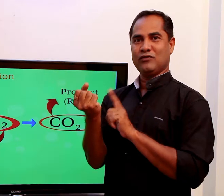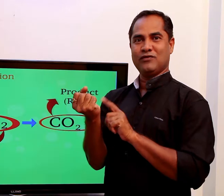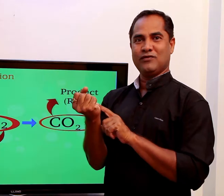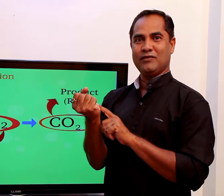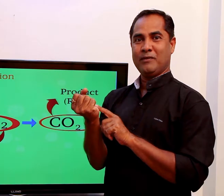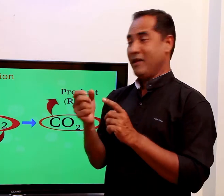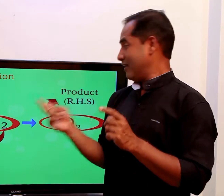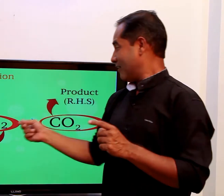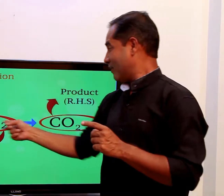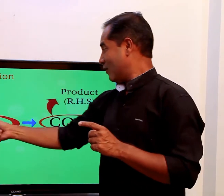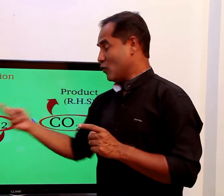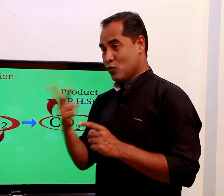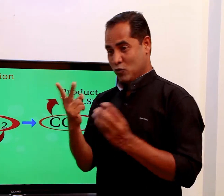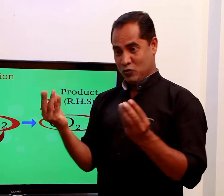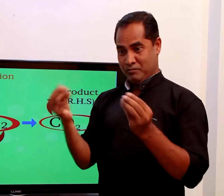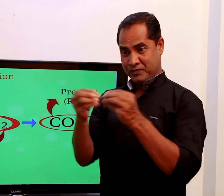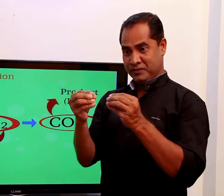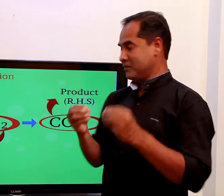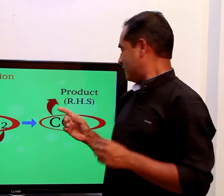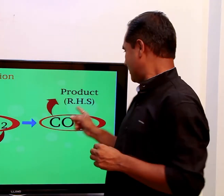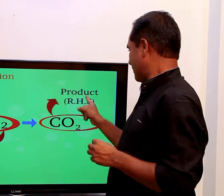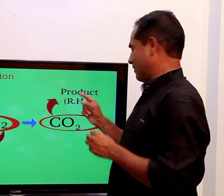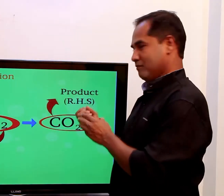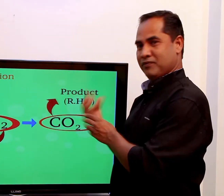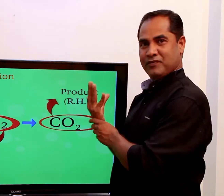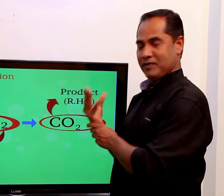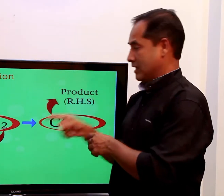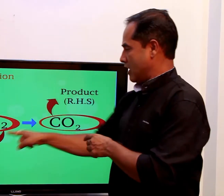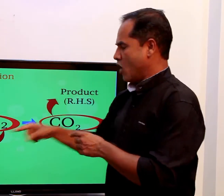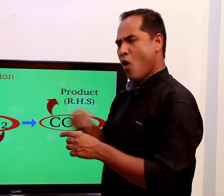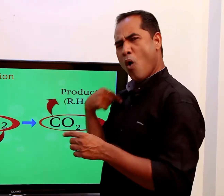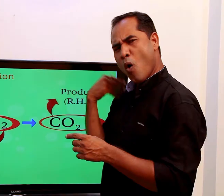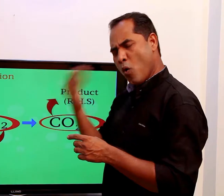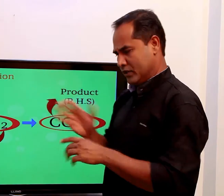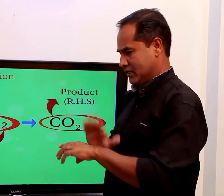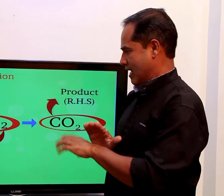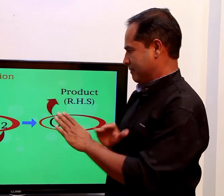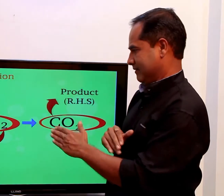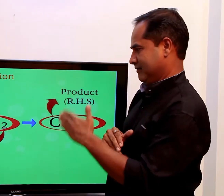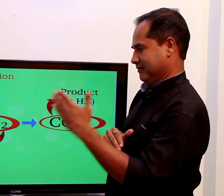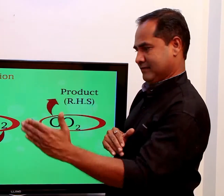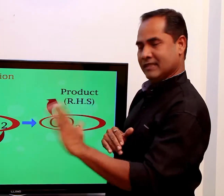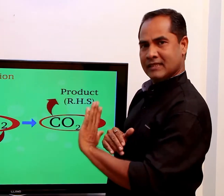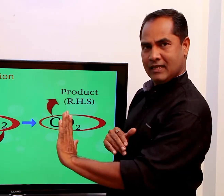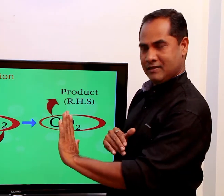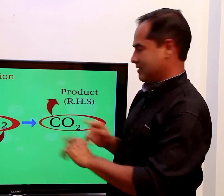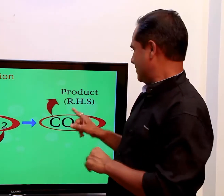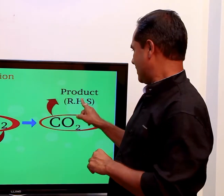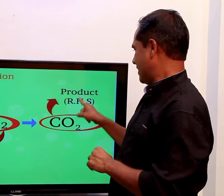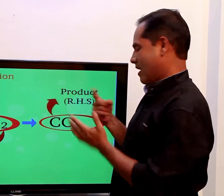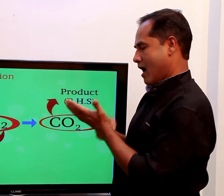and carbon dioxide is the product. The reactants are reacting to give you the products.